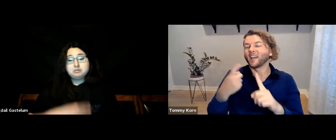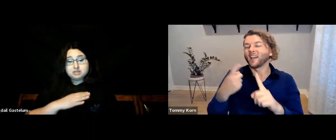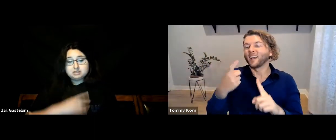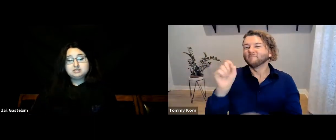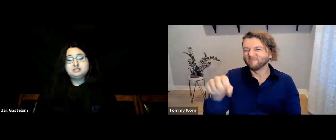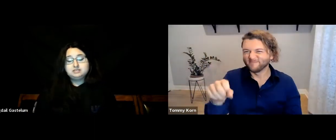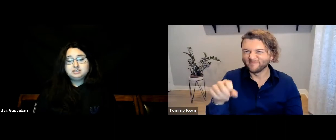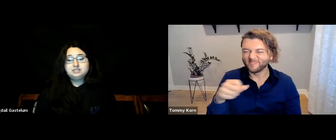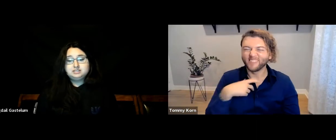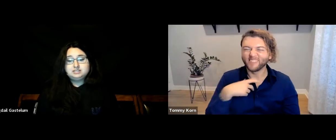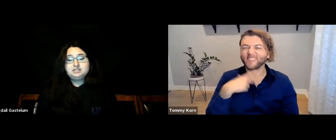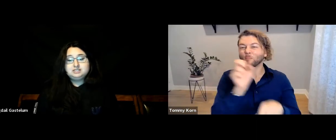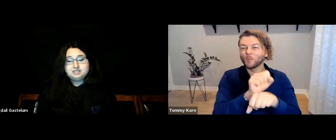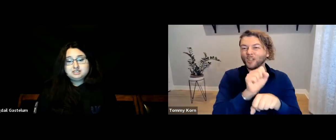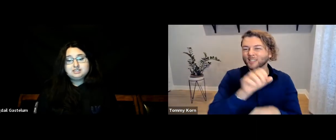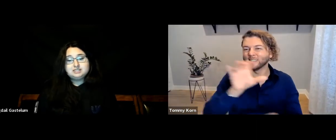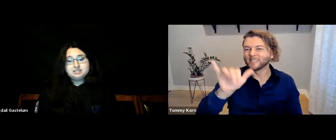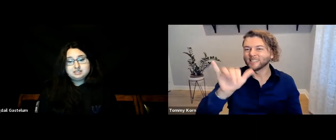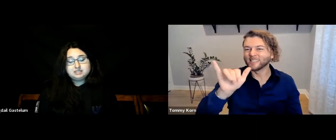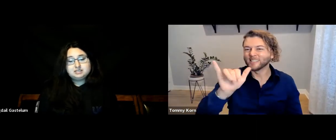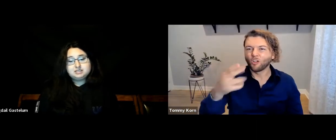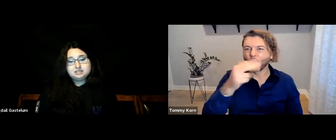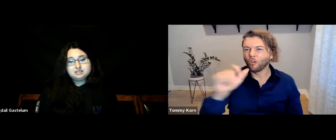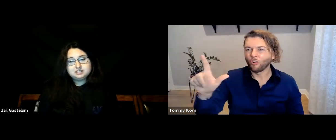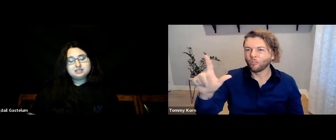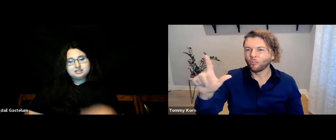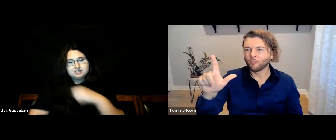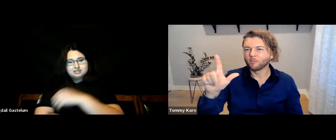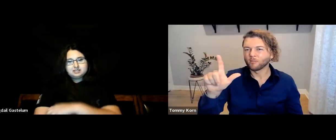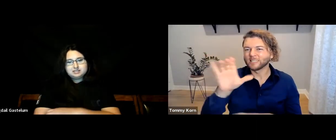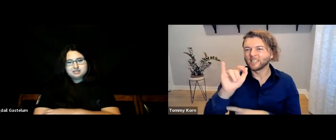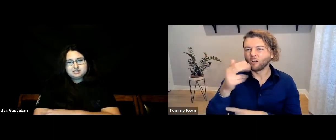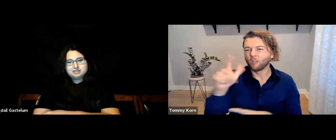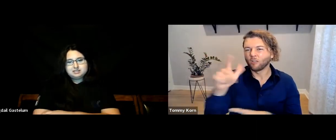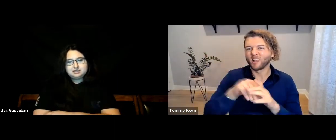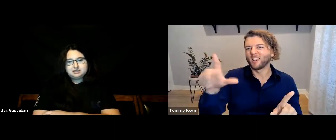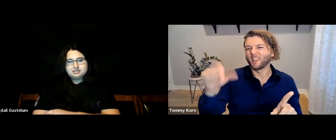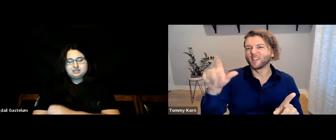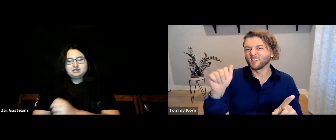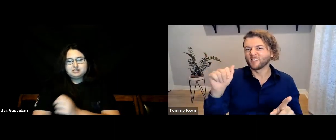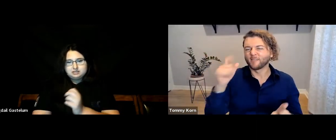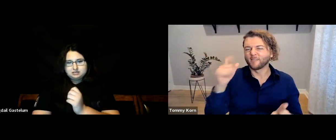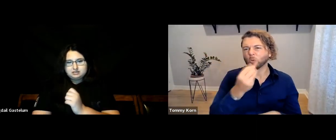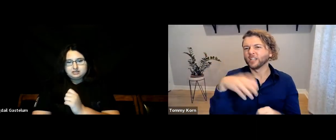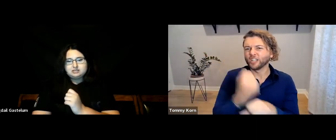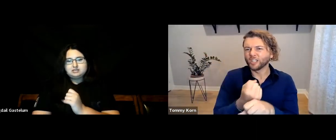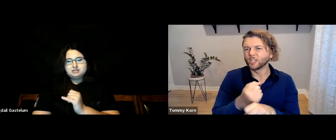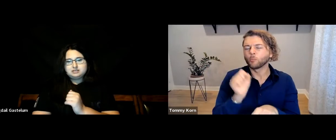[Bigdail] Oh, cool! [Tommy] Yes! And then I worked for the Los Angeles City Hall for one year